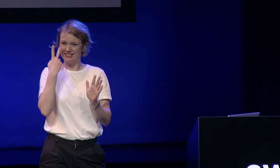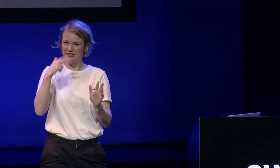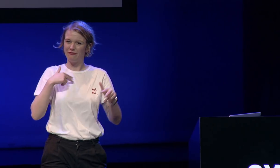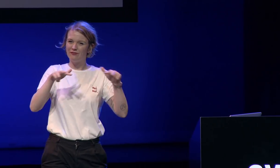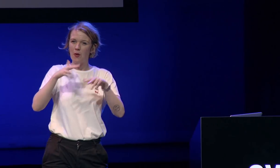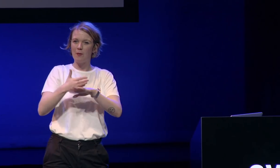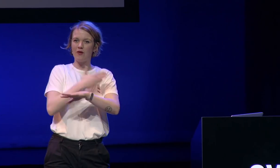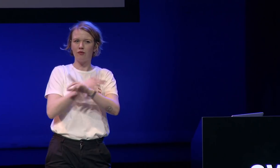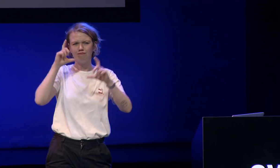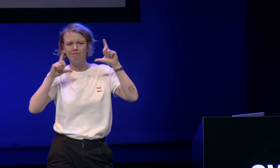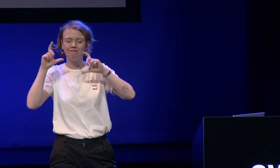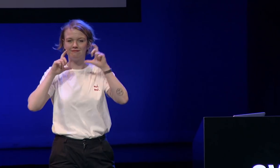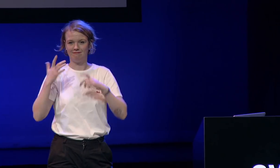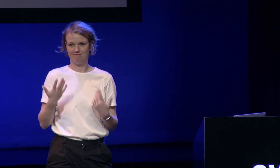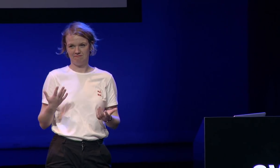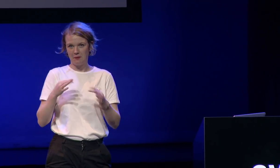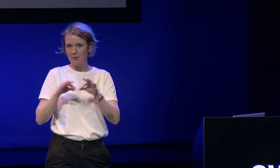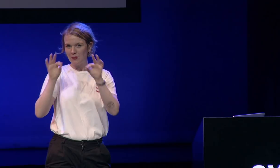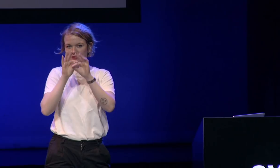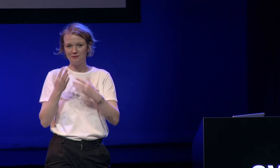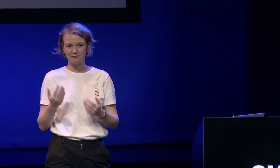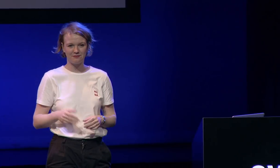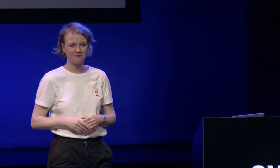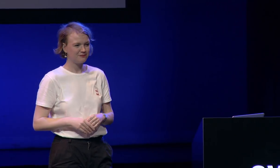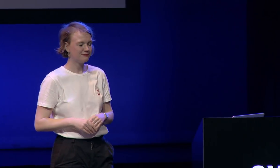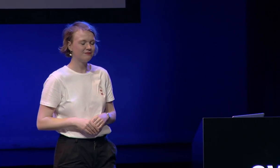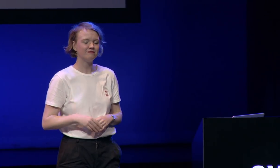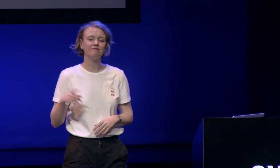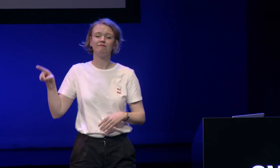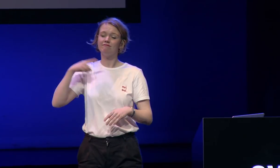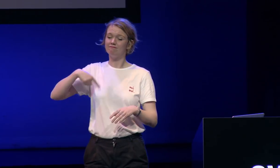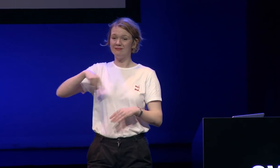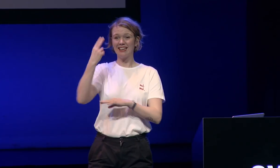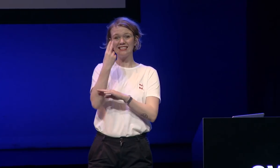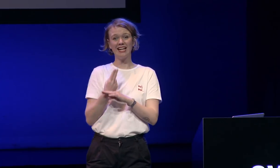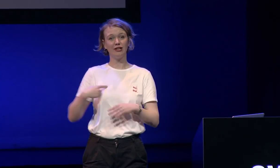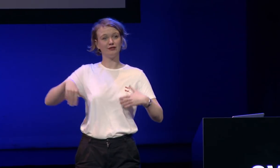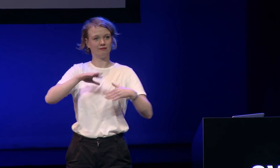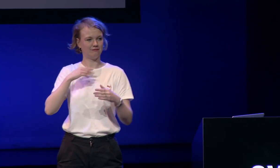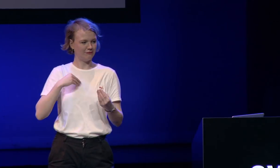all of that in one glove as you saw in the video I showed you before we as